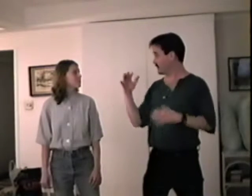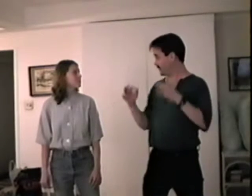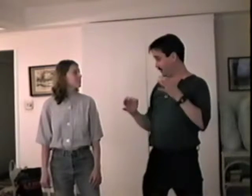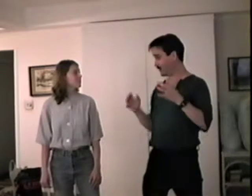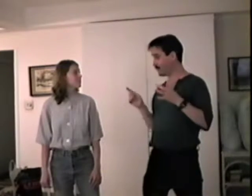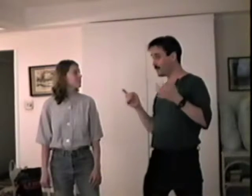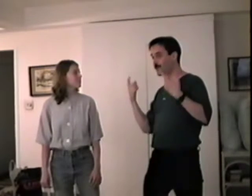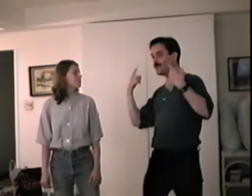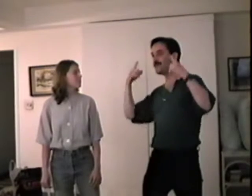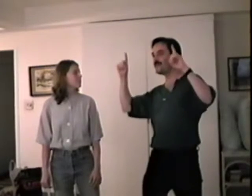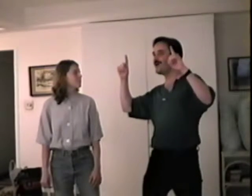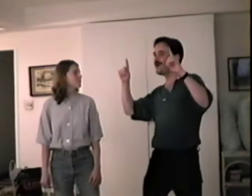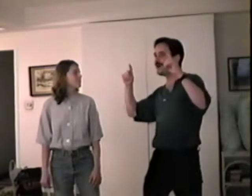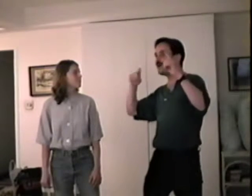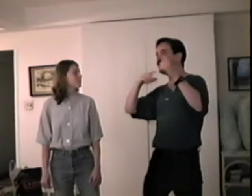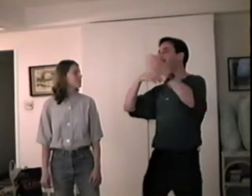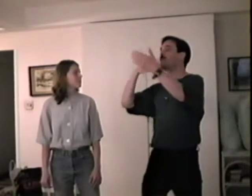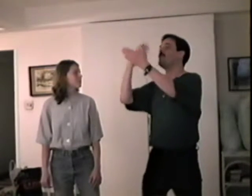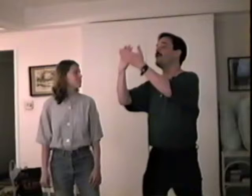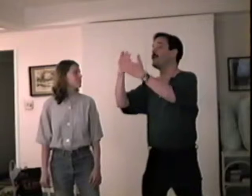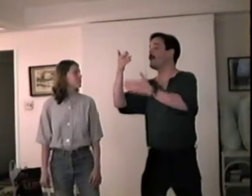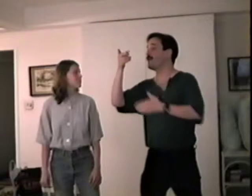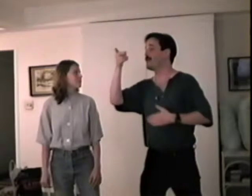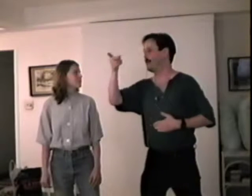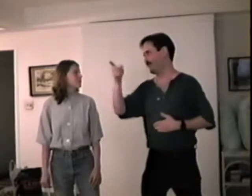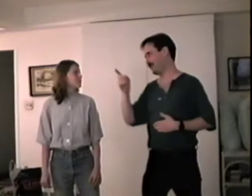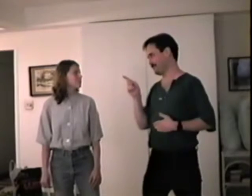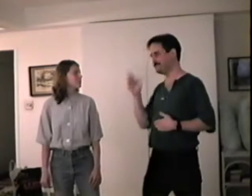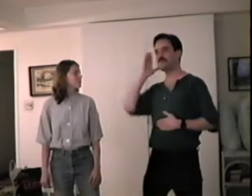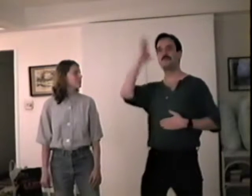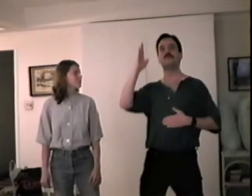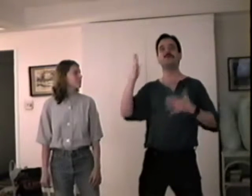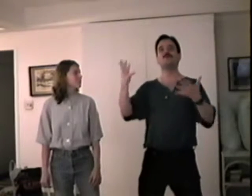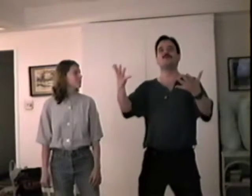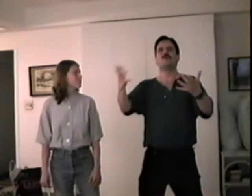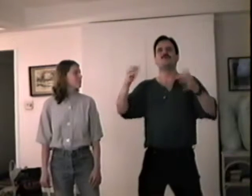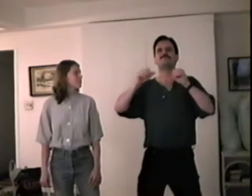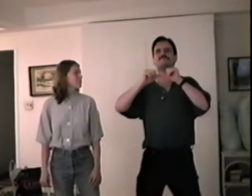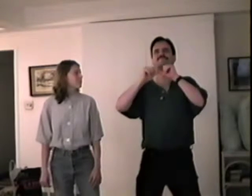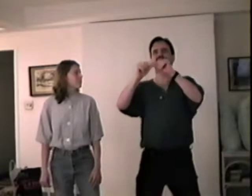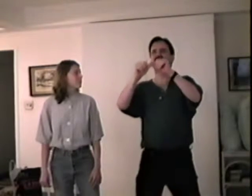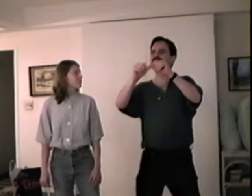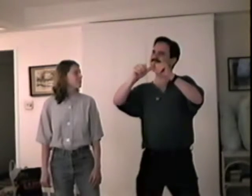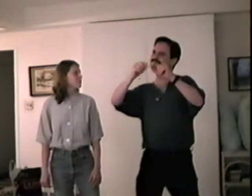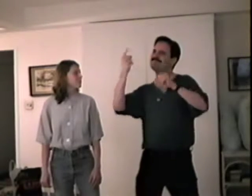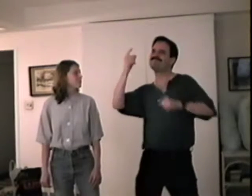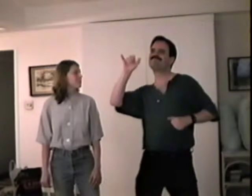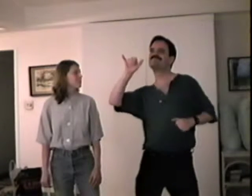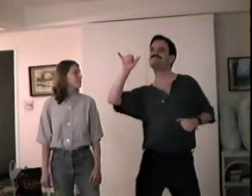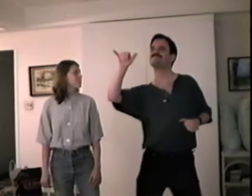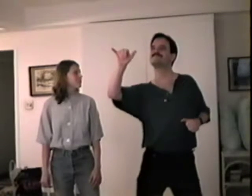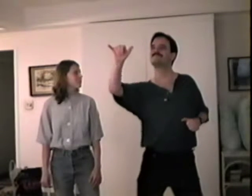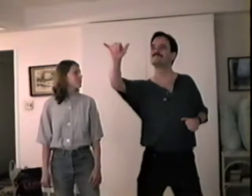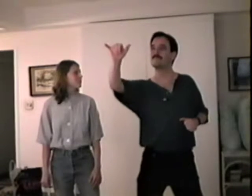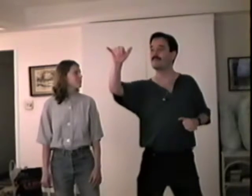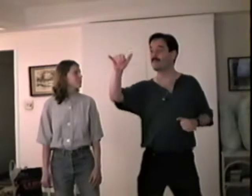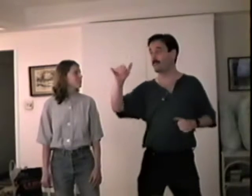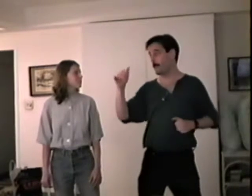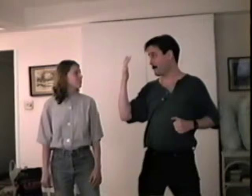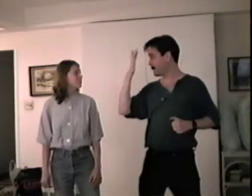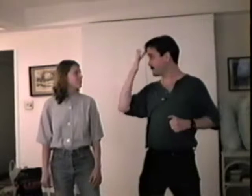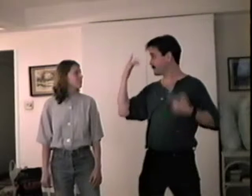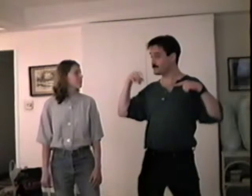You'll have a treasure if you stay there, More precious far than gold.